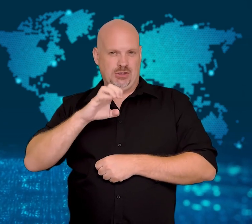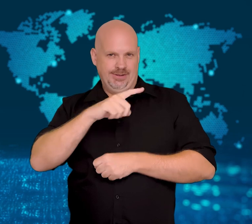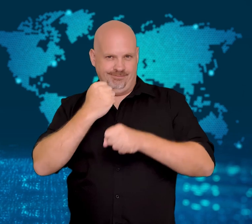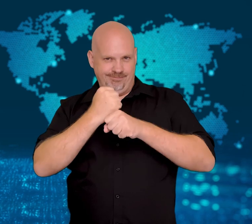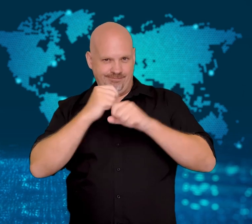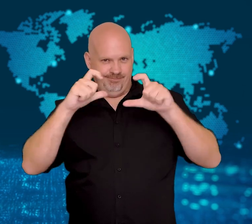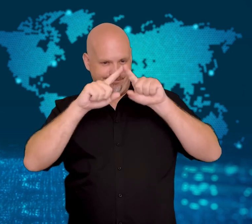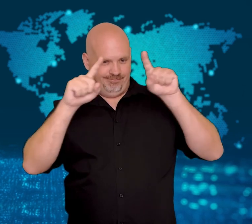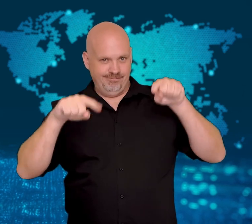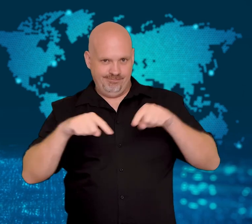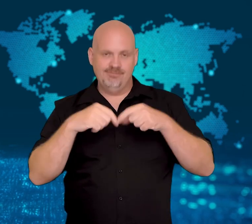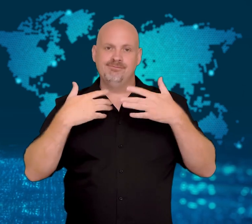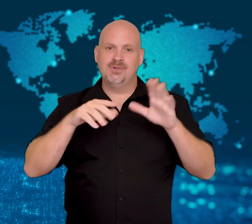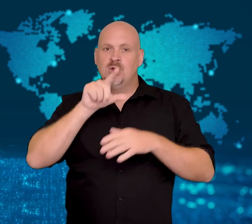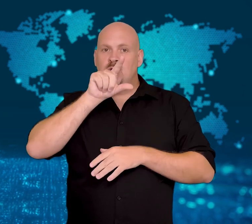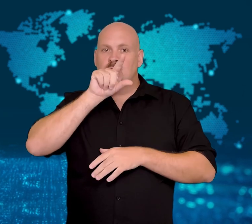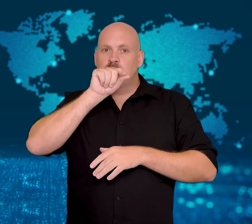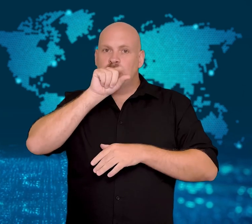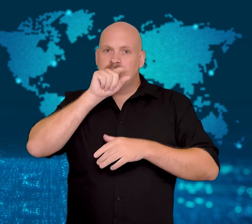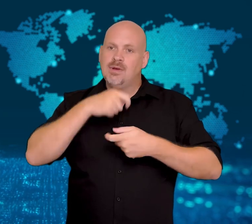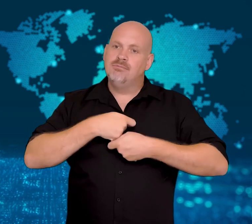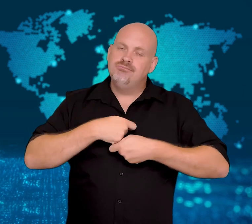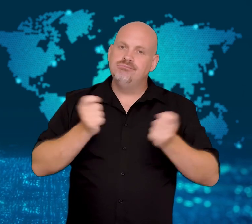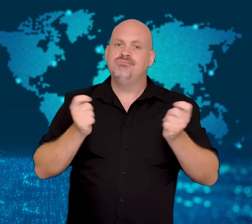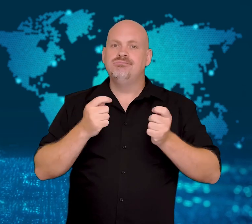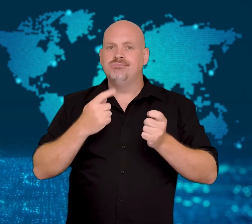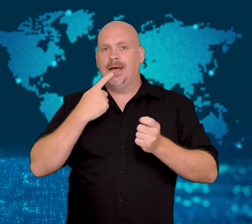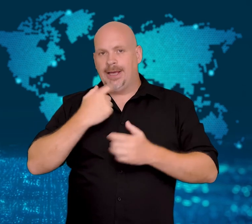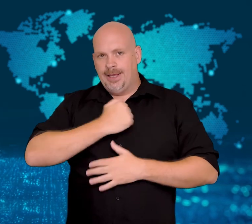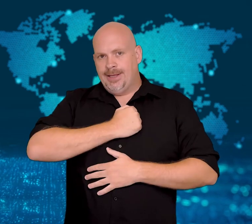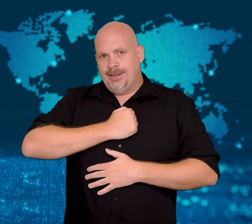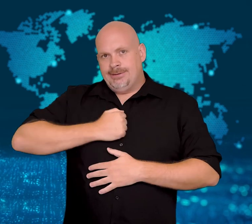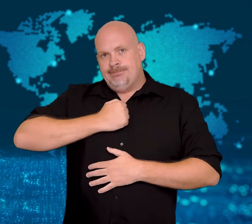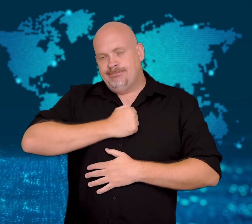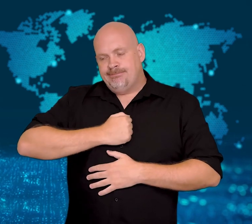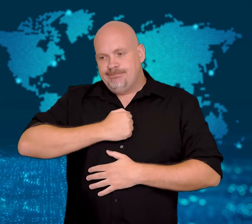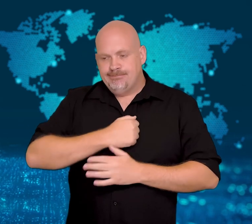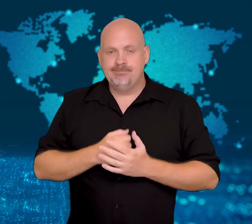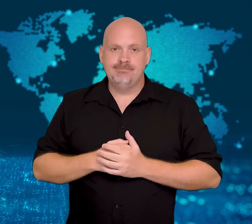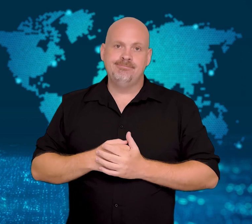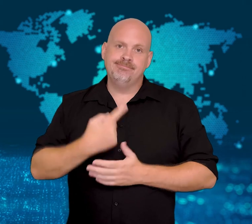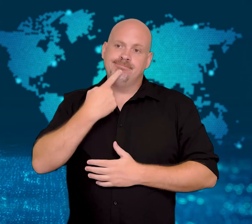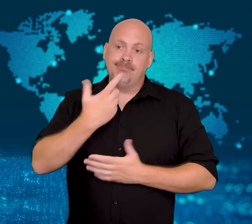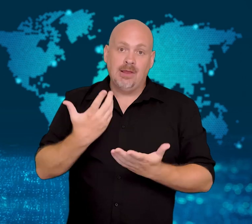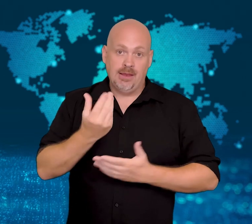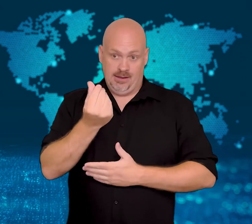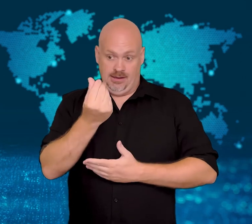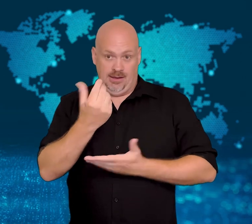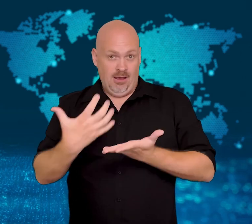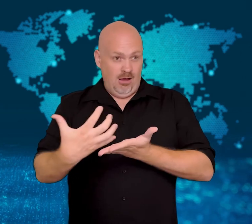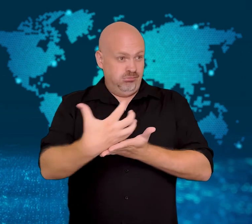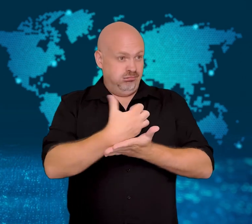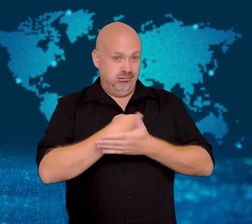Arte Mapache, the artist who designed the poster, has since apologized on Twitter.